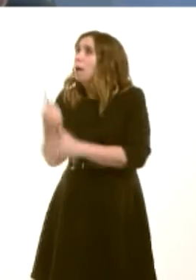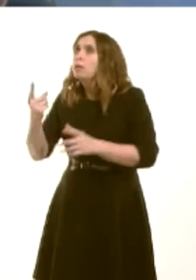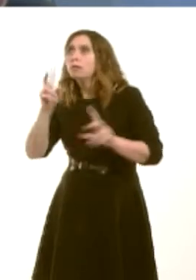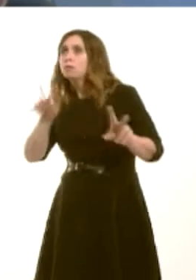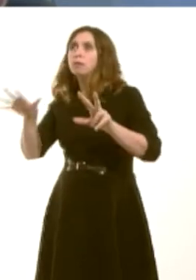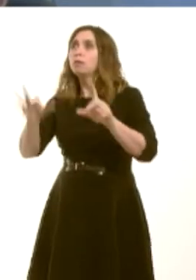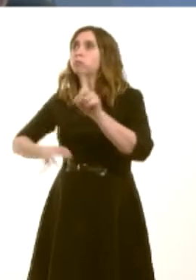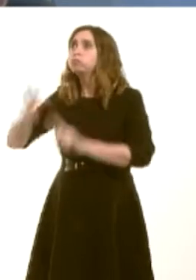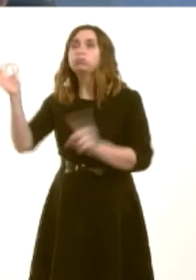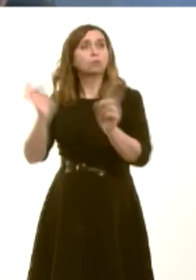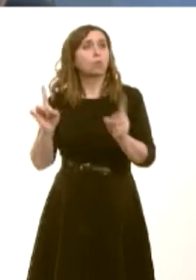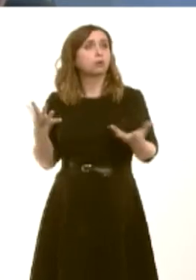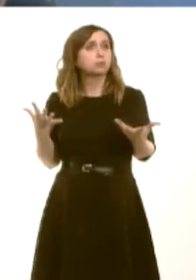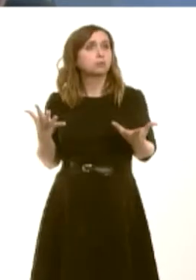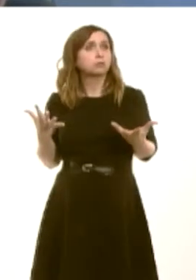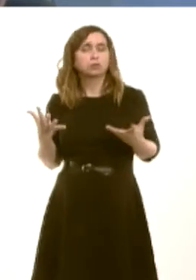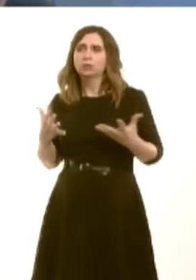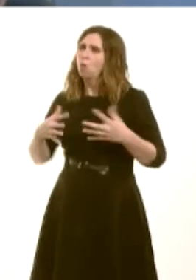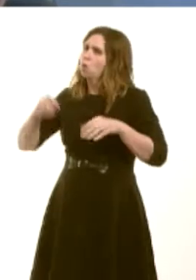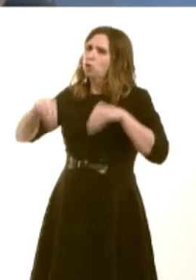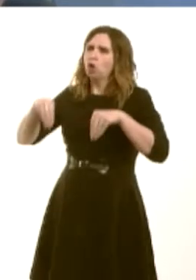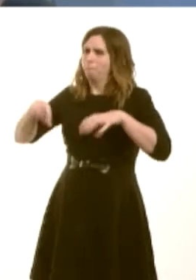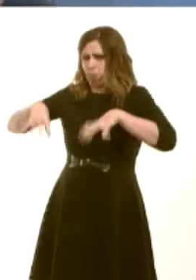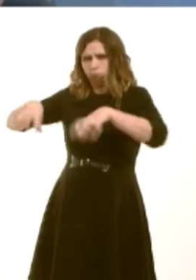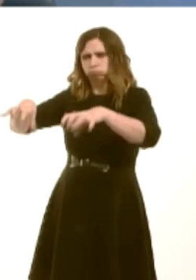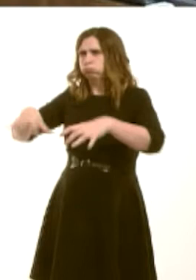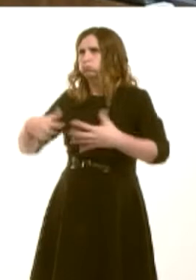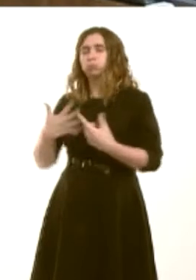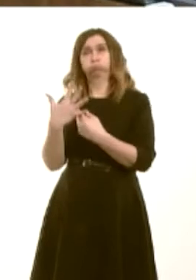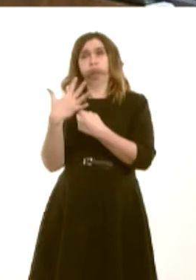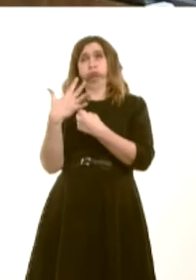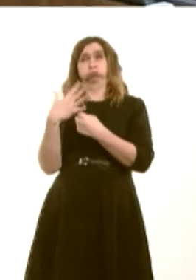pressure on the Welsh high streets and little coming from your Government. What can we expect